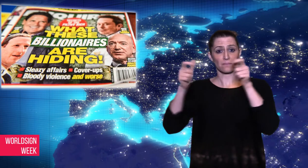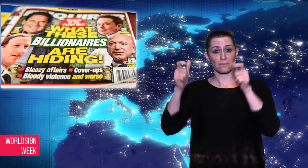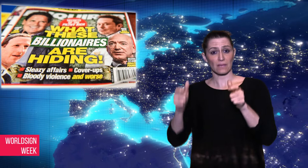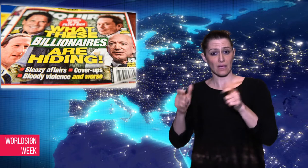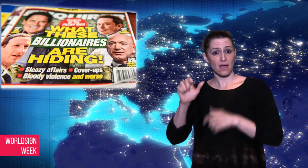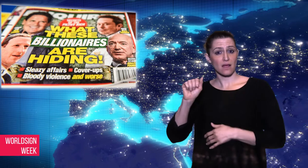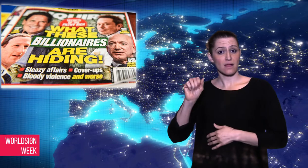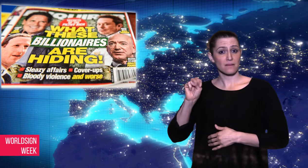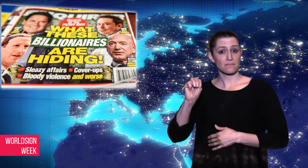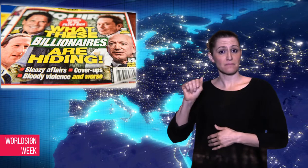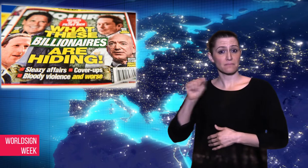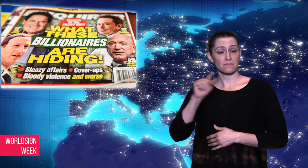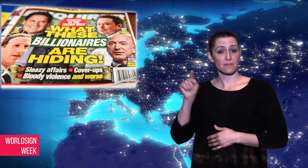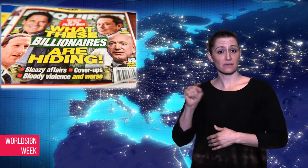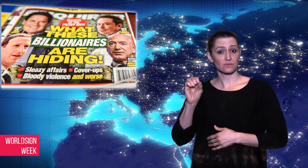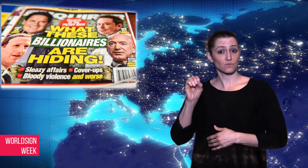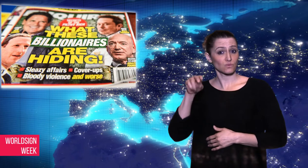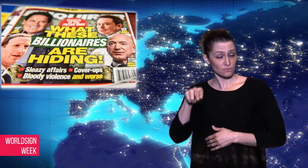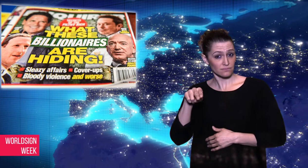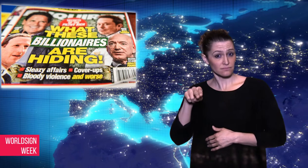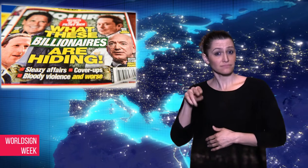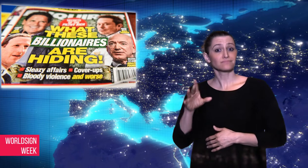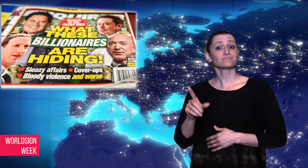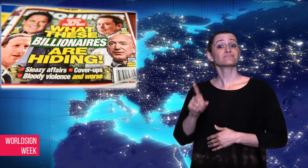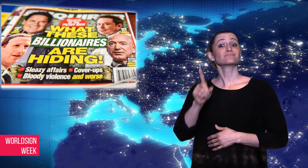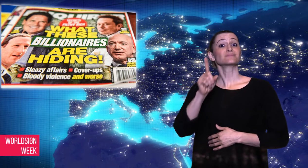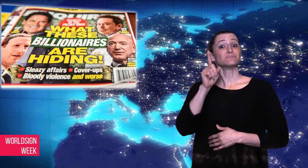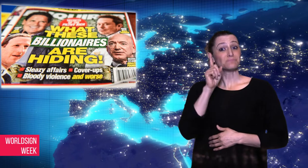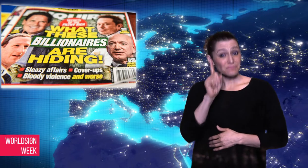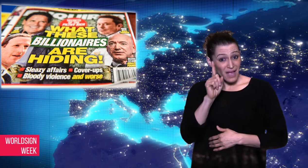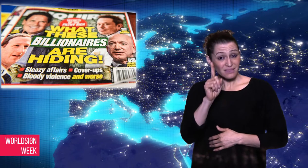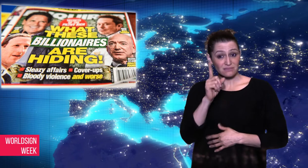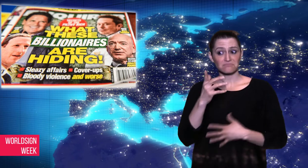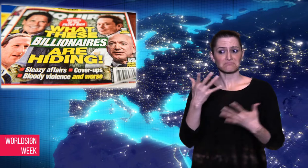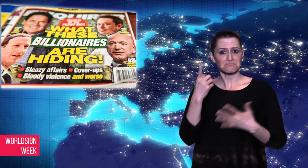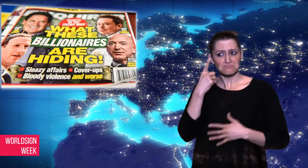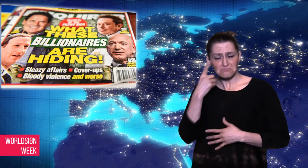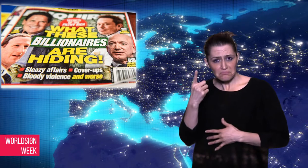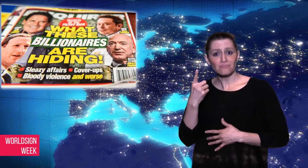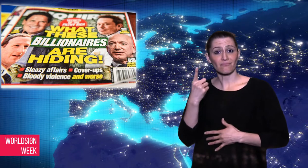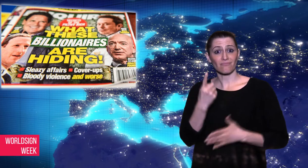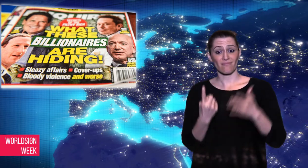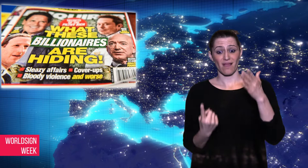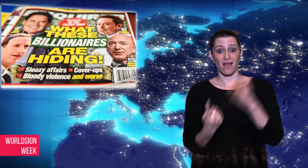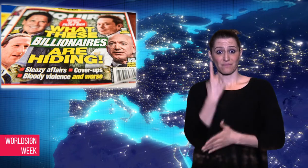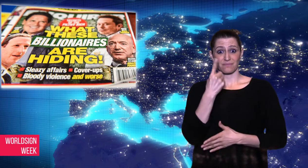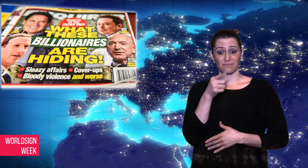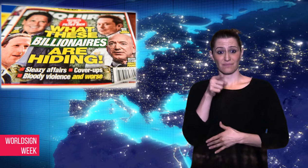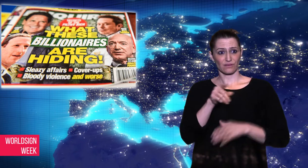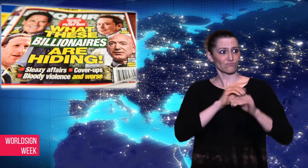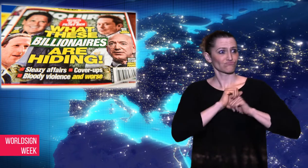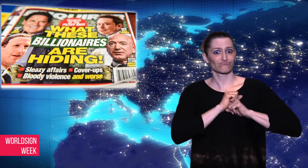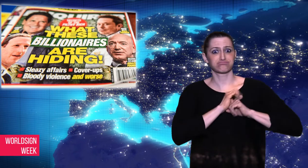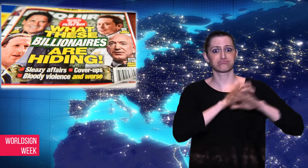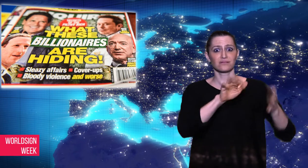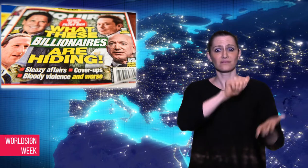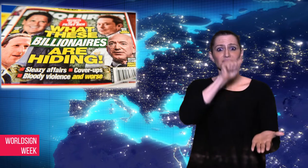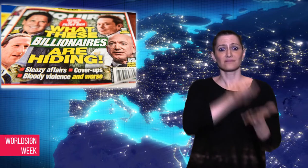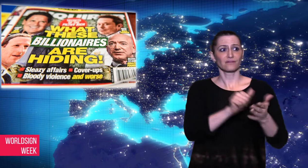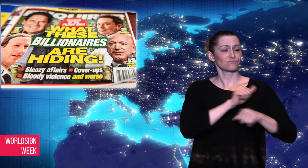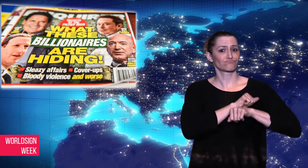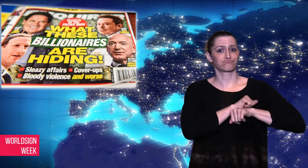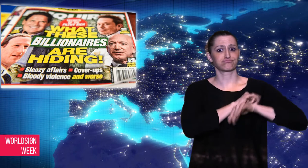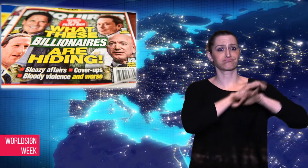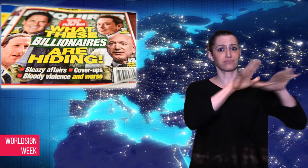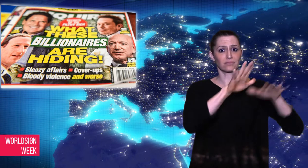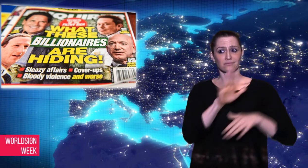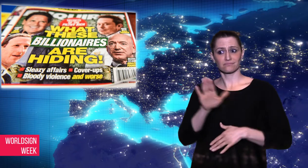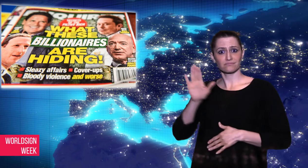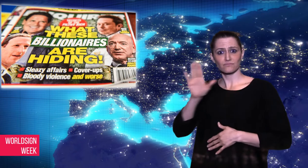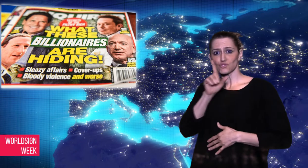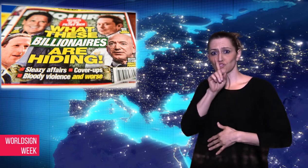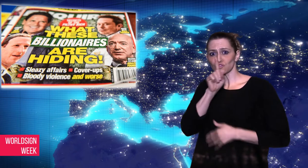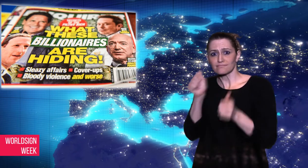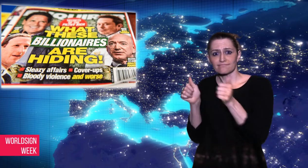company, Amazon, but the negative coverage on his affair